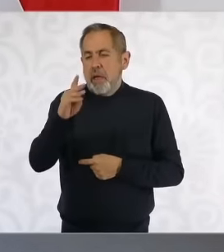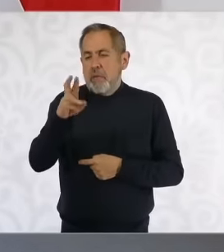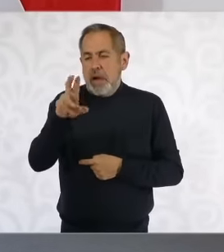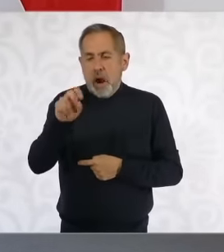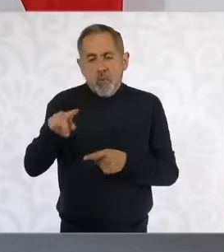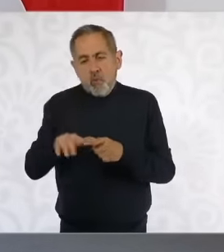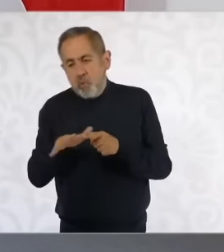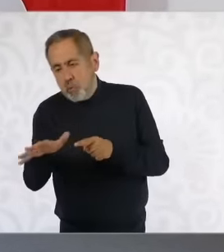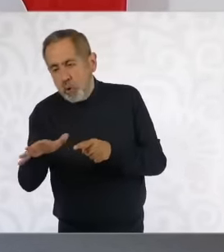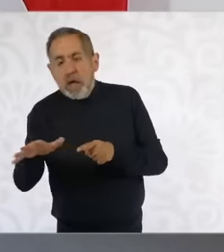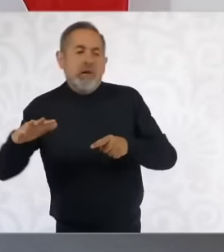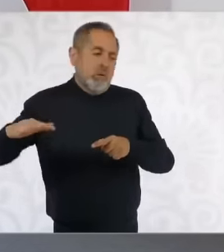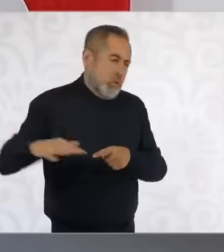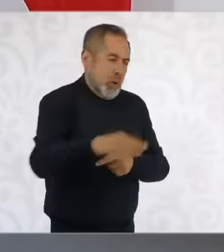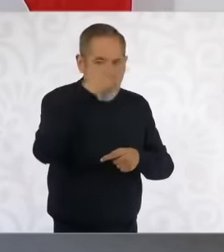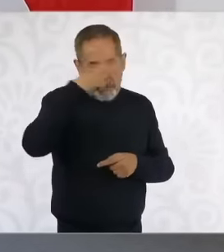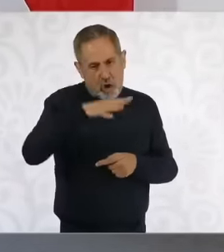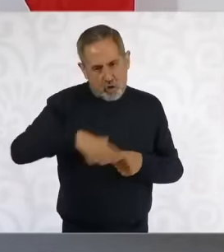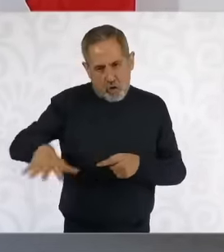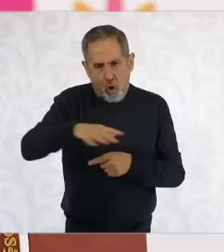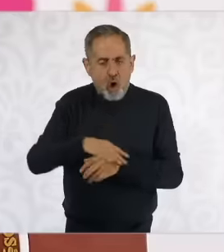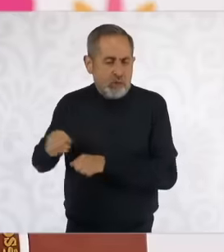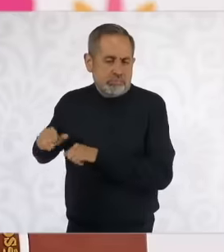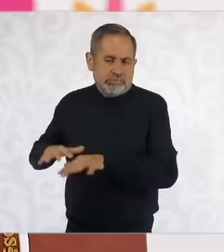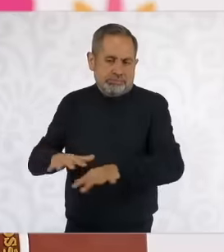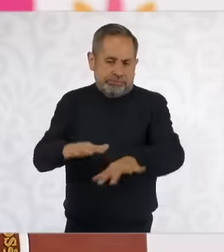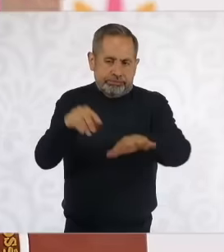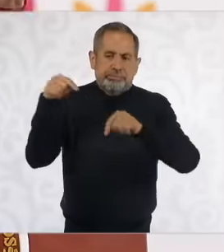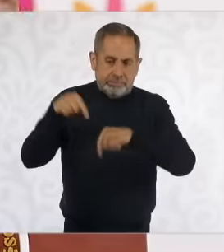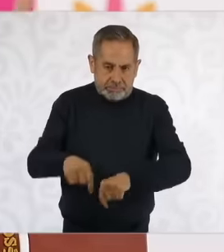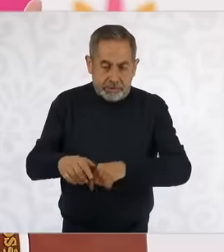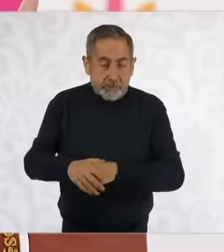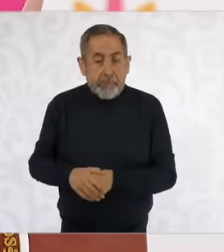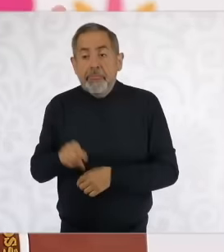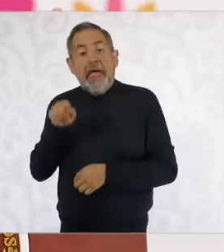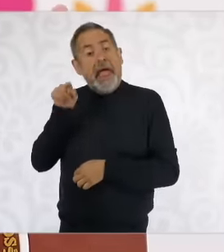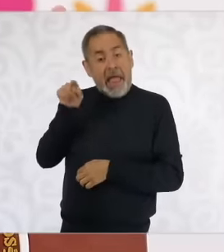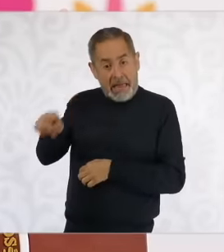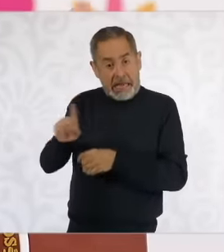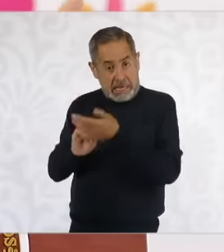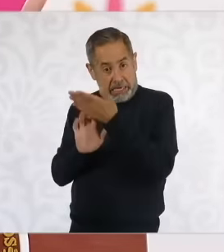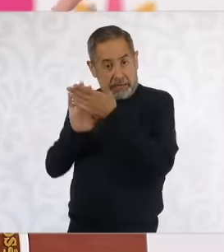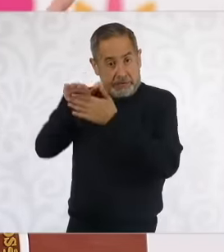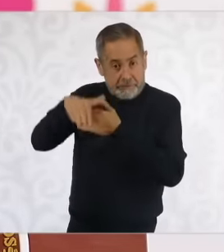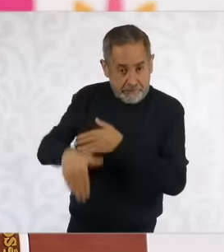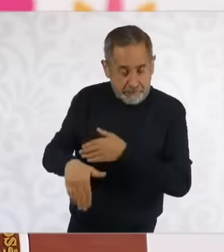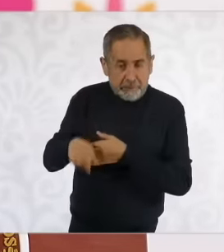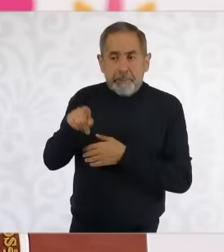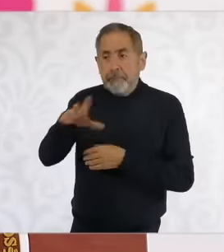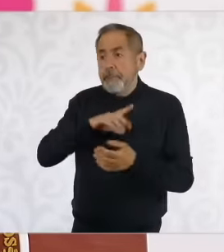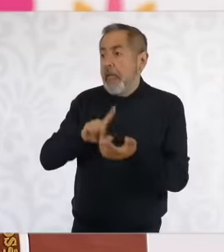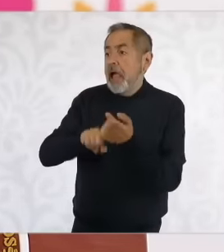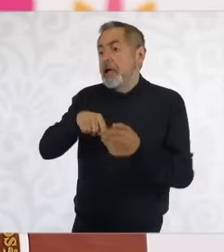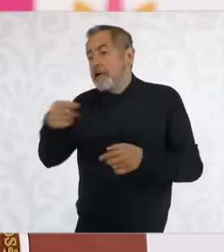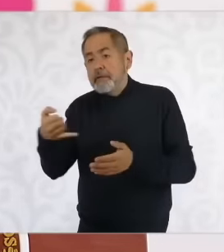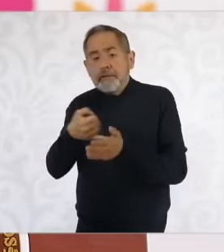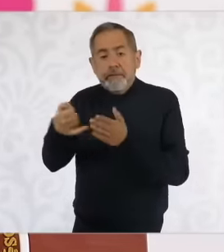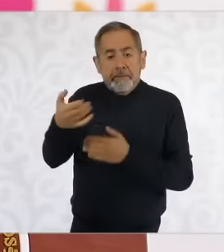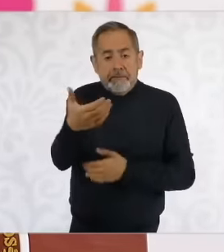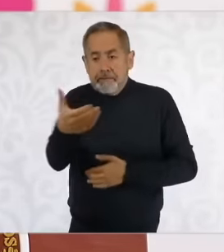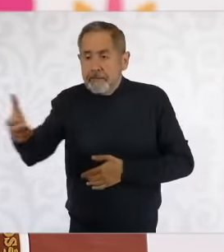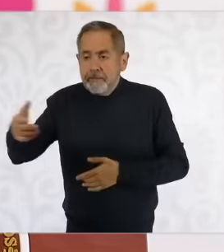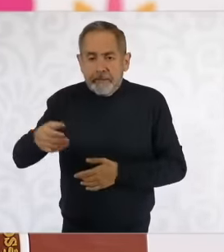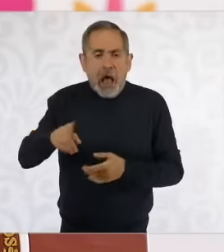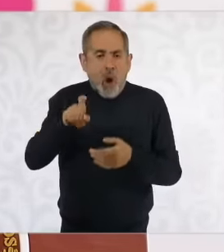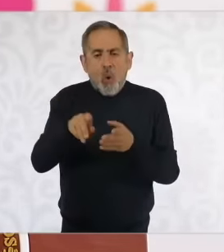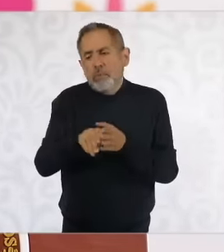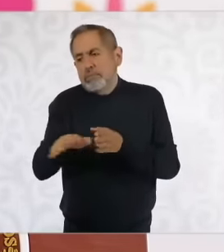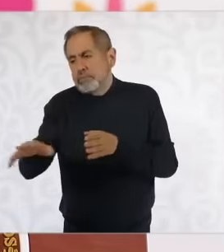of the Valley of Mexico and in the Bosque dam there are farmers who take water from the dam to